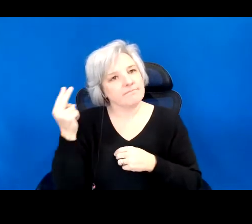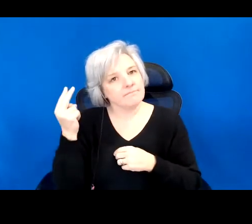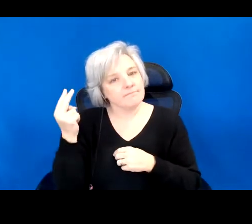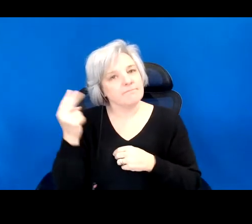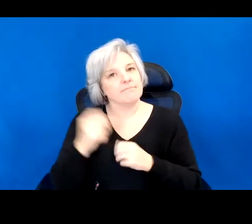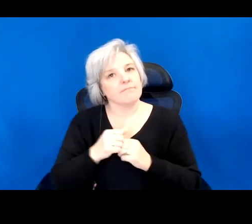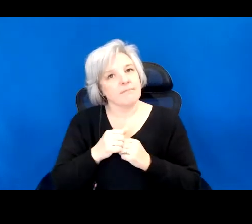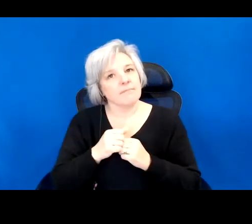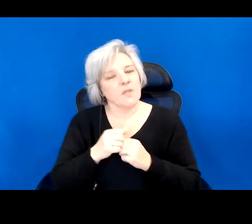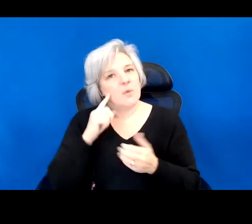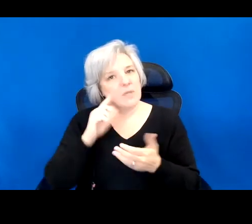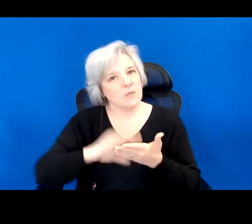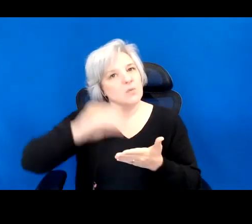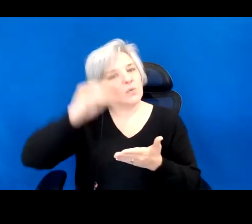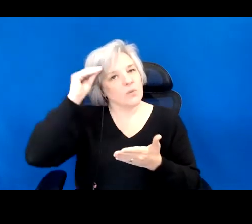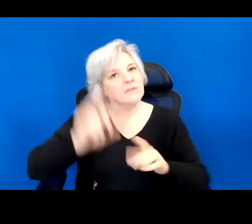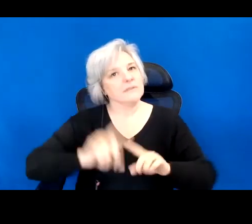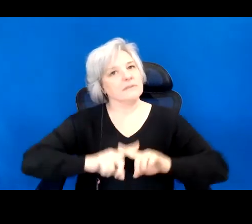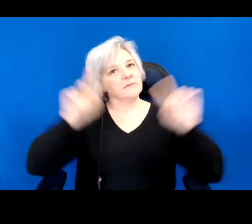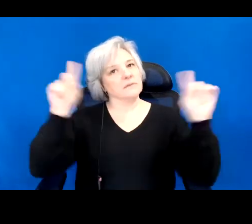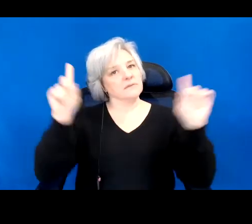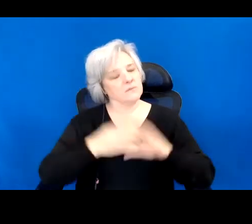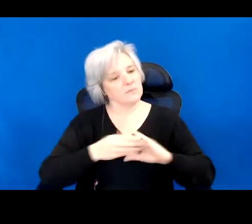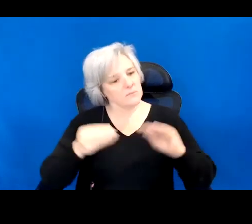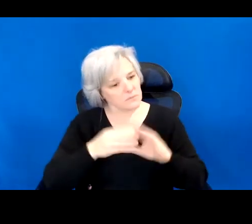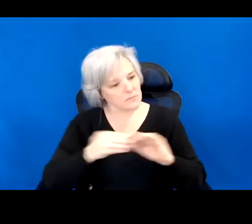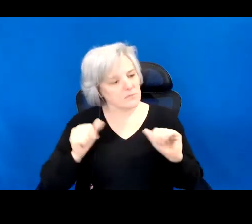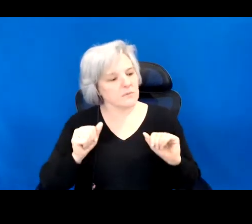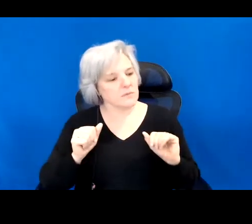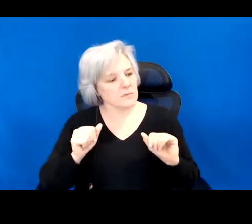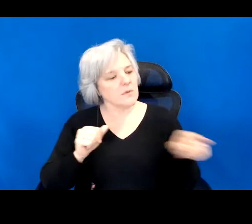us otherwise. I scramble to harvest alternative histories